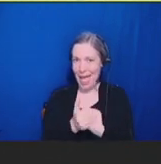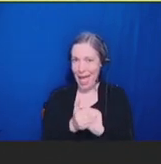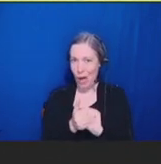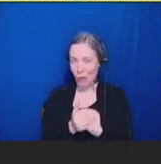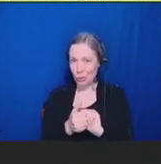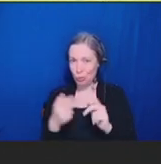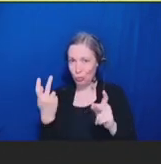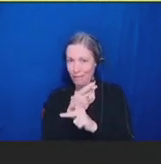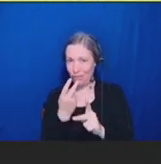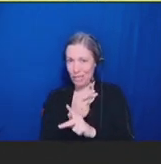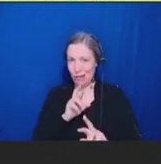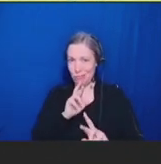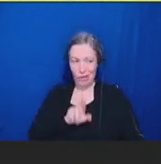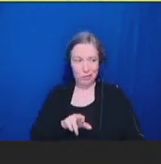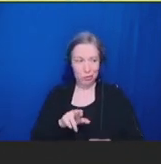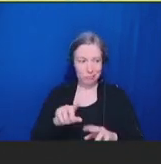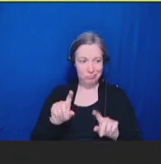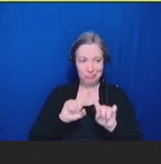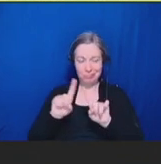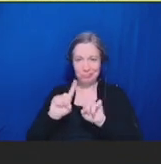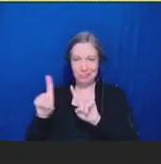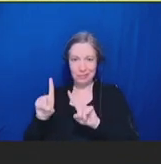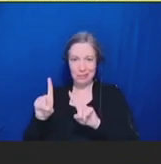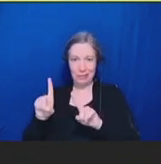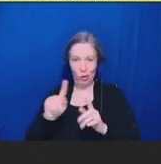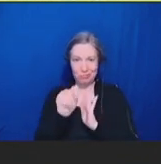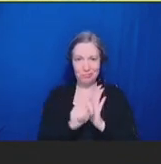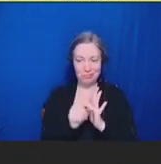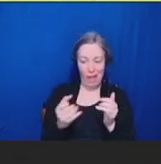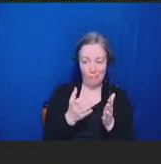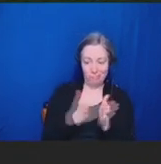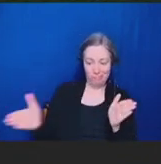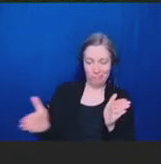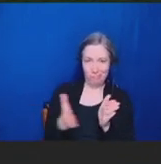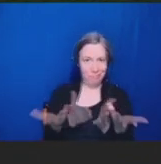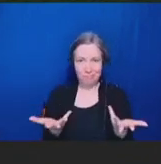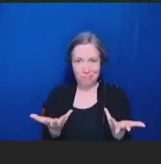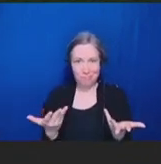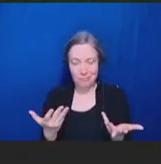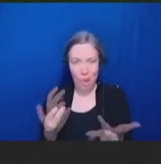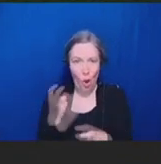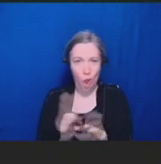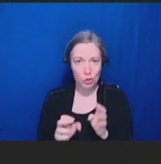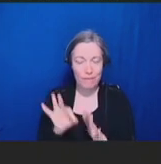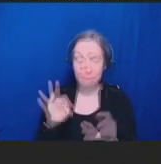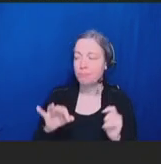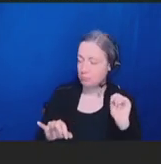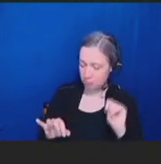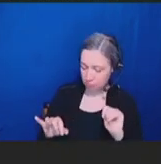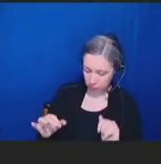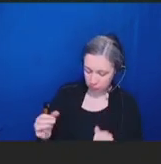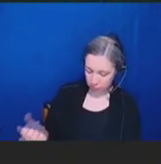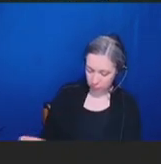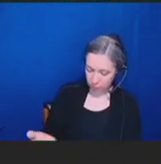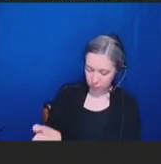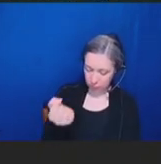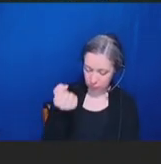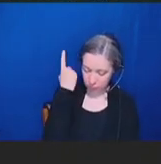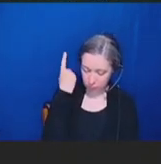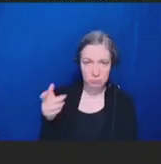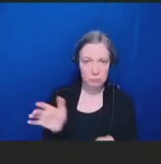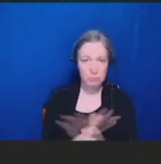Robert Hopkins, Jr.: Very much Understood. Thank you. Do any others have questions or